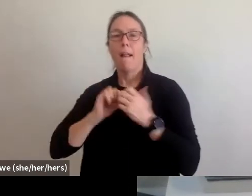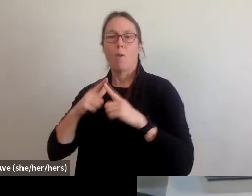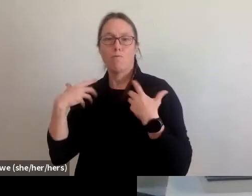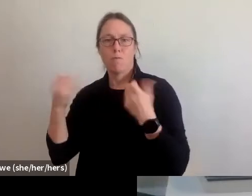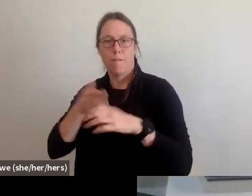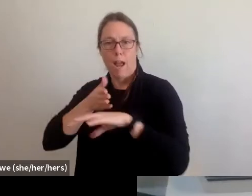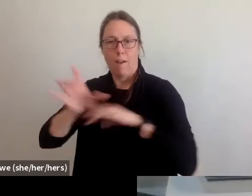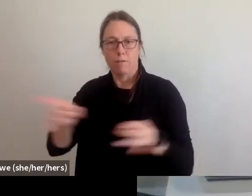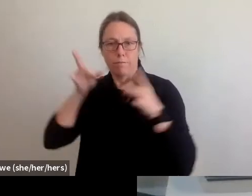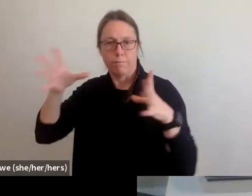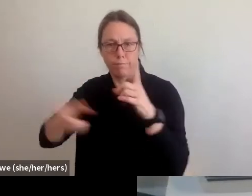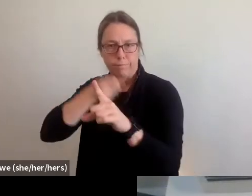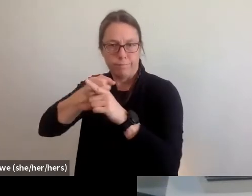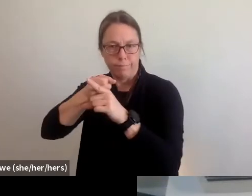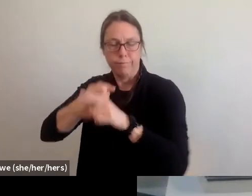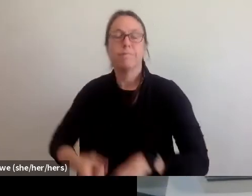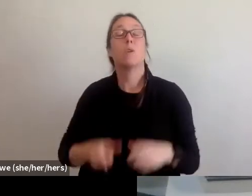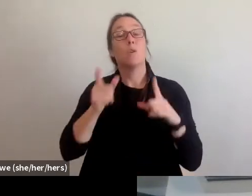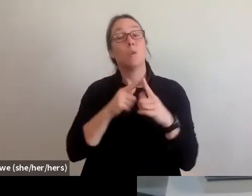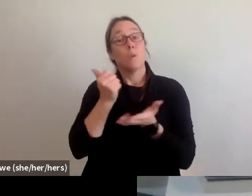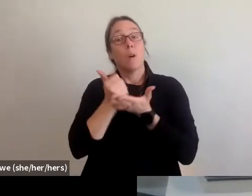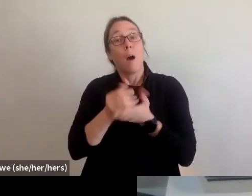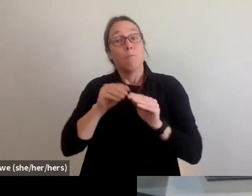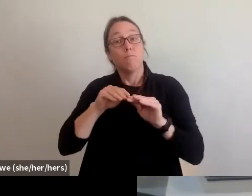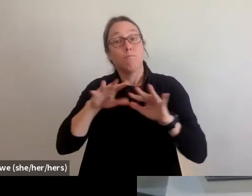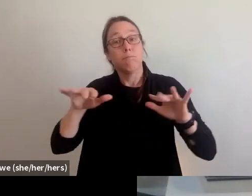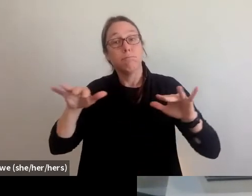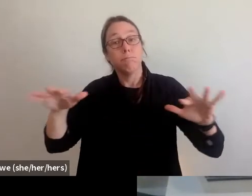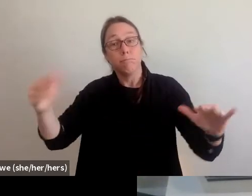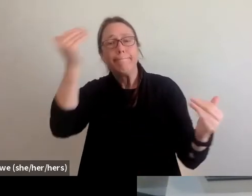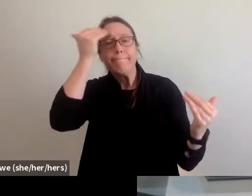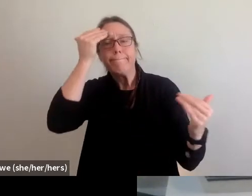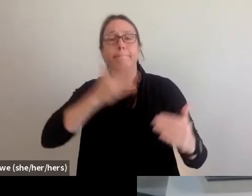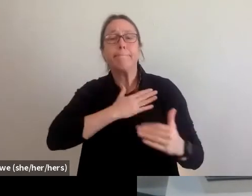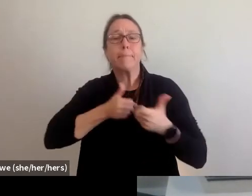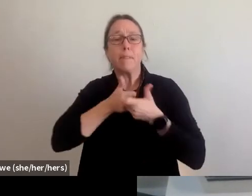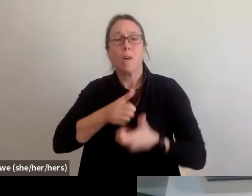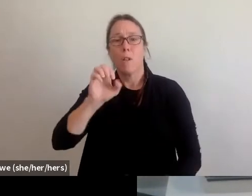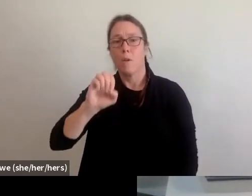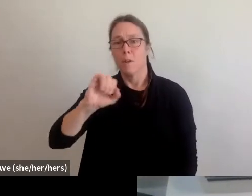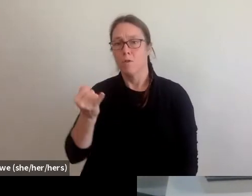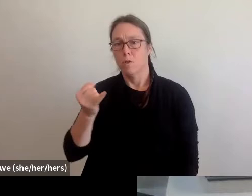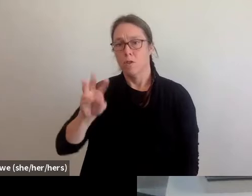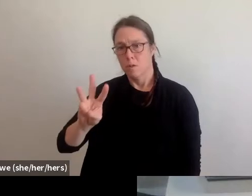and to help us spread the awareness be sure to follow EGW on Twitter and Facebook.